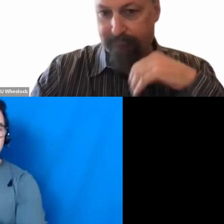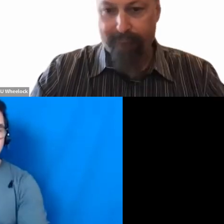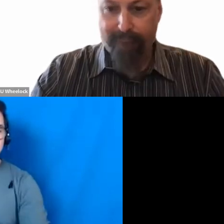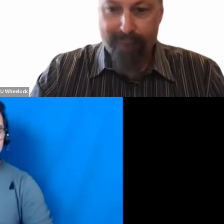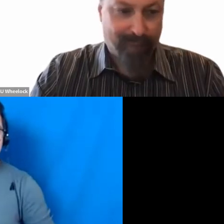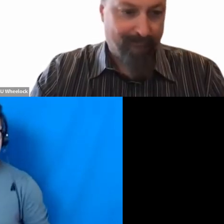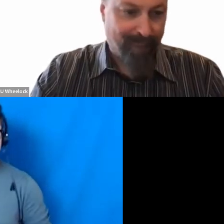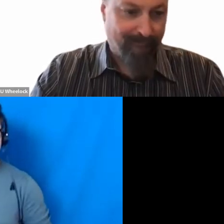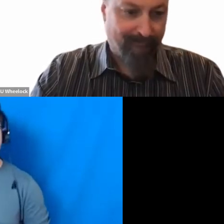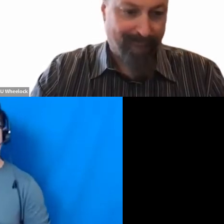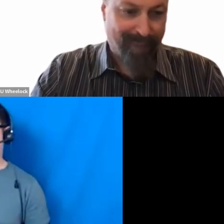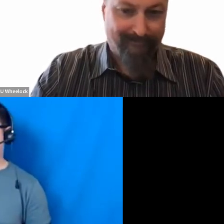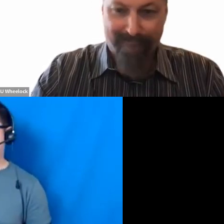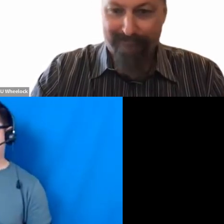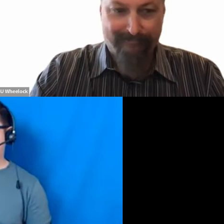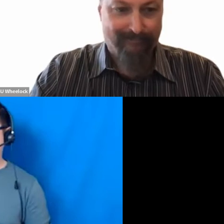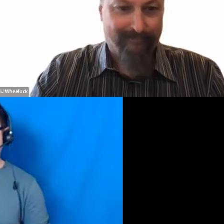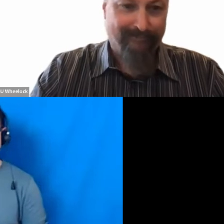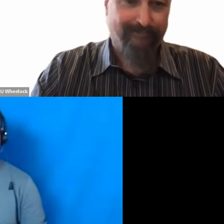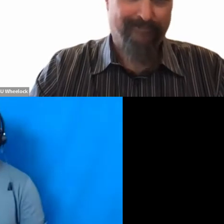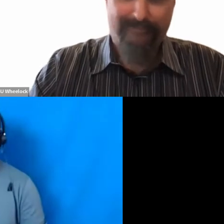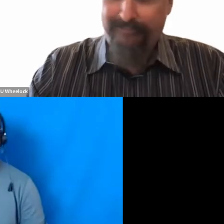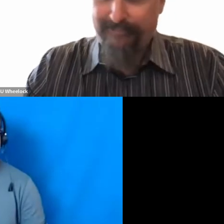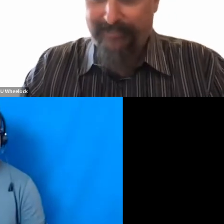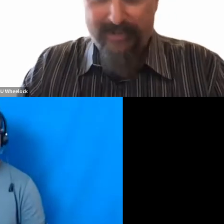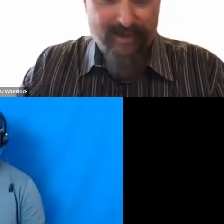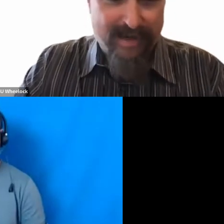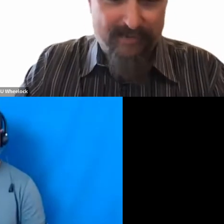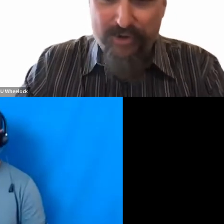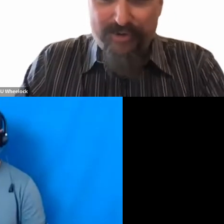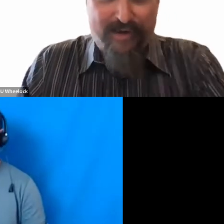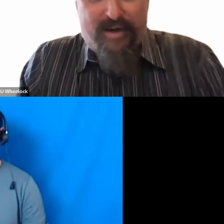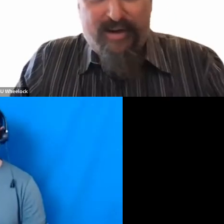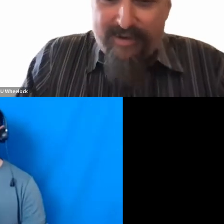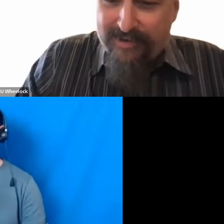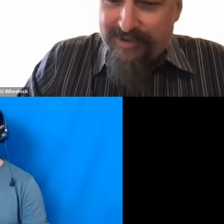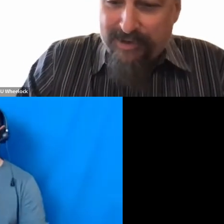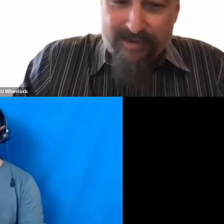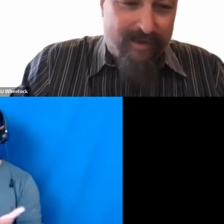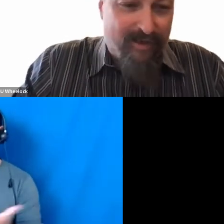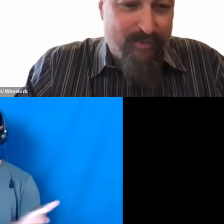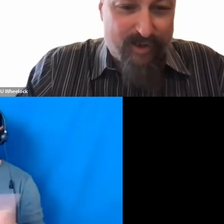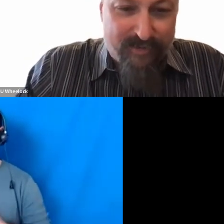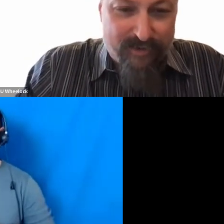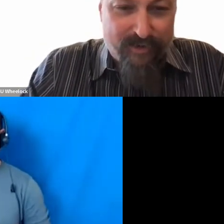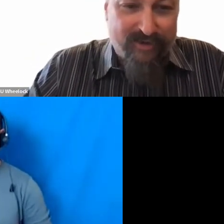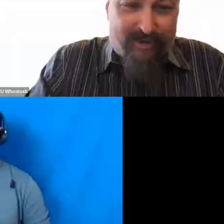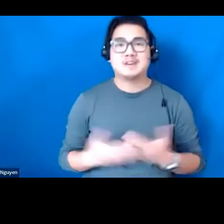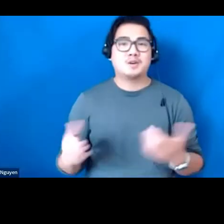Hank, I will let you take it away. DR. HANK FIEN>>: Good afternoon, everybody! Or late good morning if you are on the West Coast.